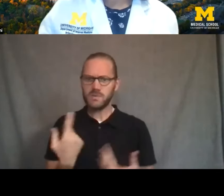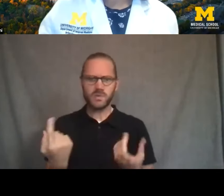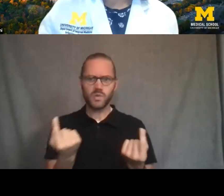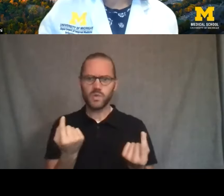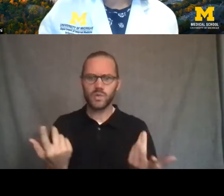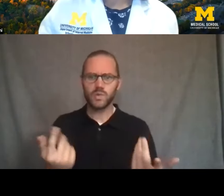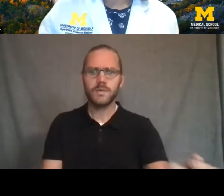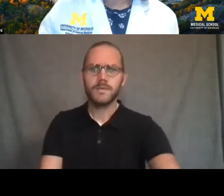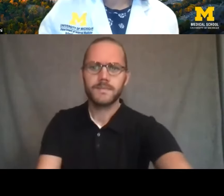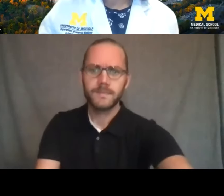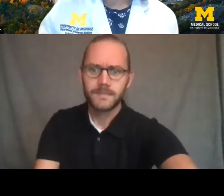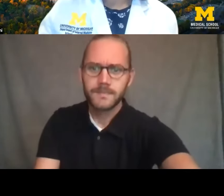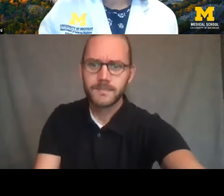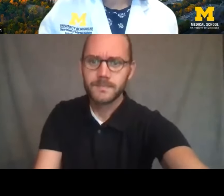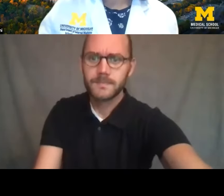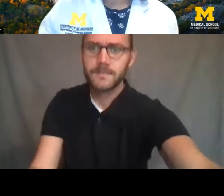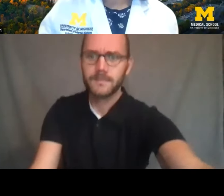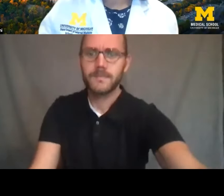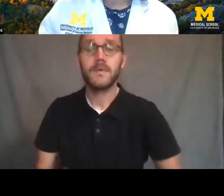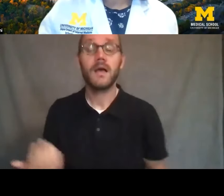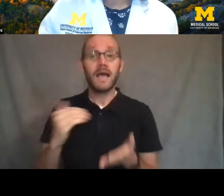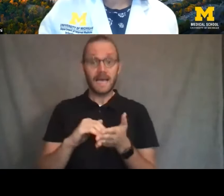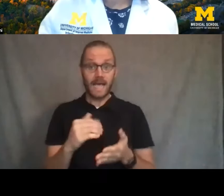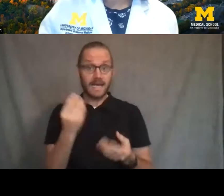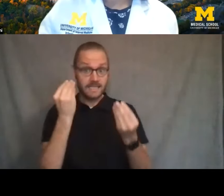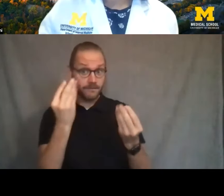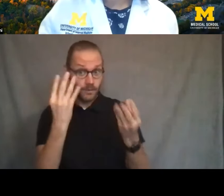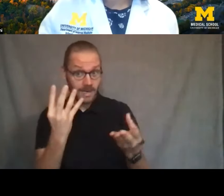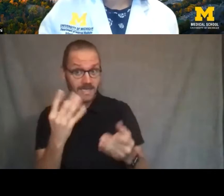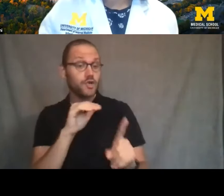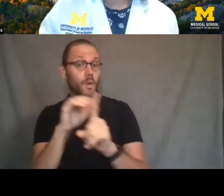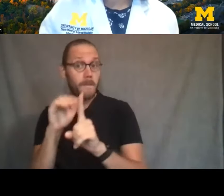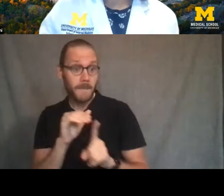Well, again, it's information. It's a reminder that if folks